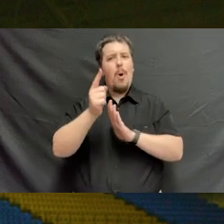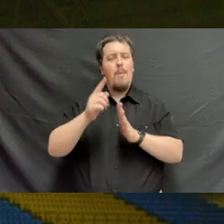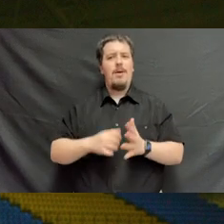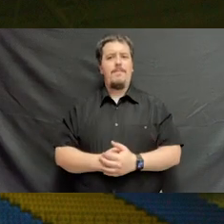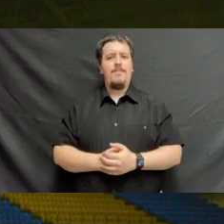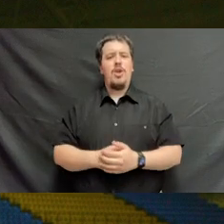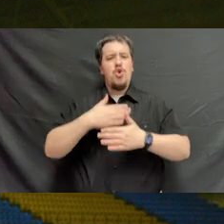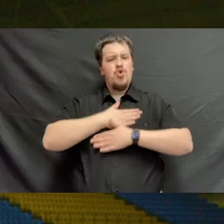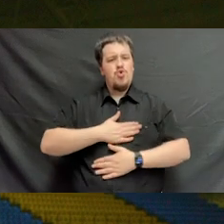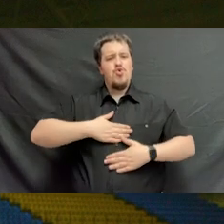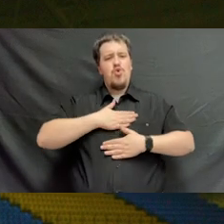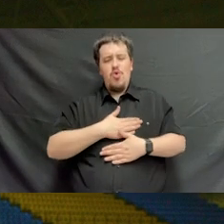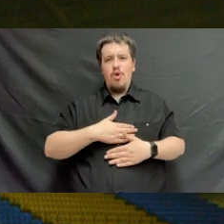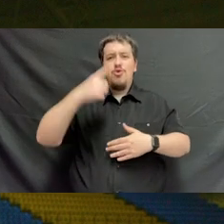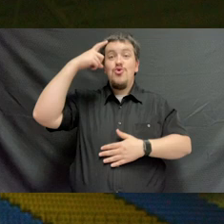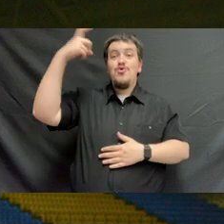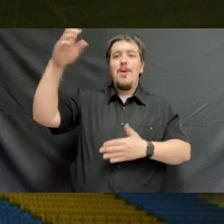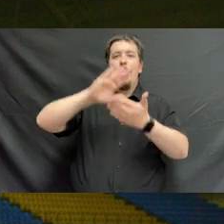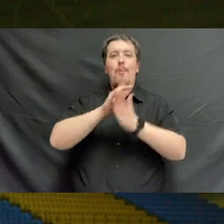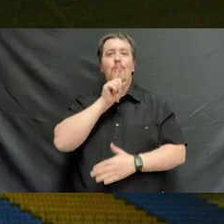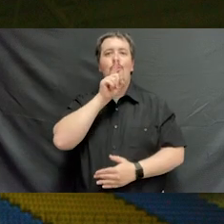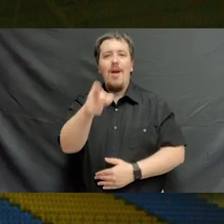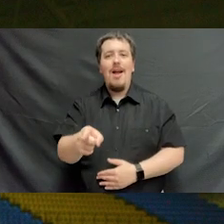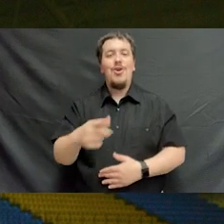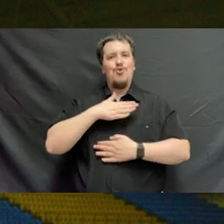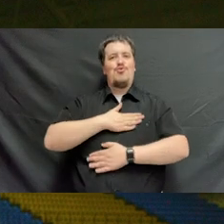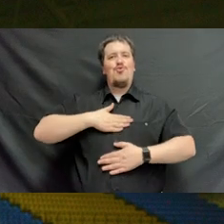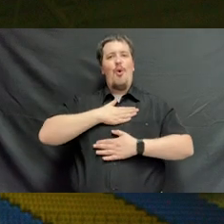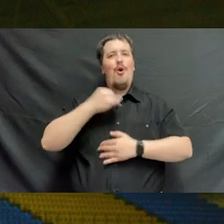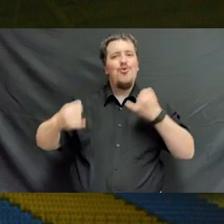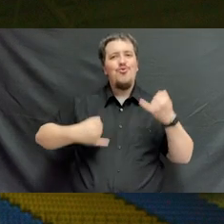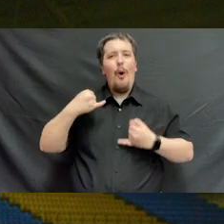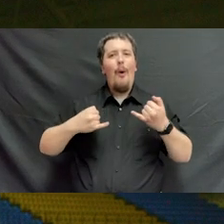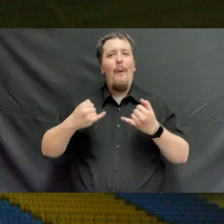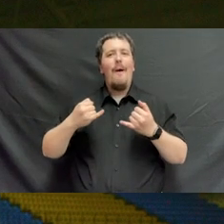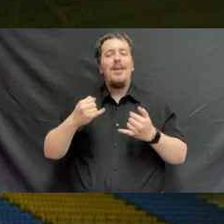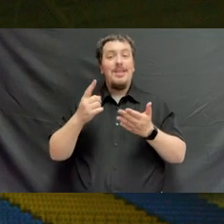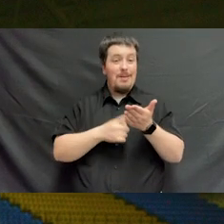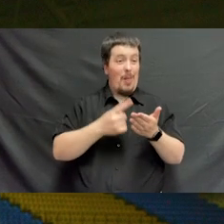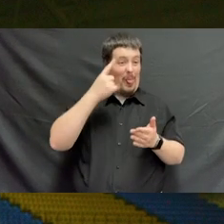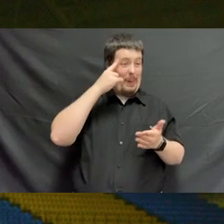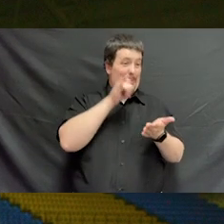Enjoy the joy of dreams realized. Appreciate the joy of doing what at times seemed impossible.